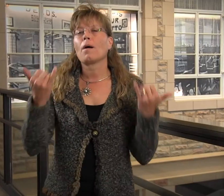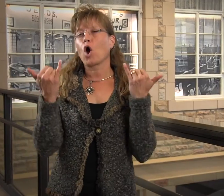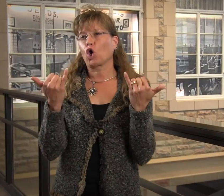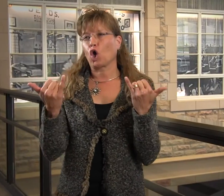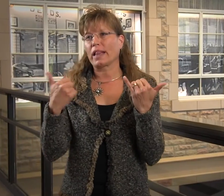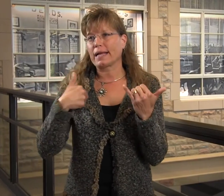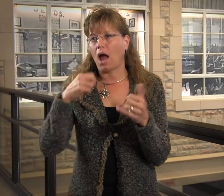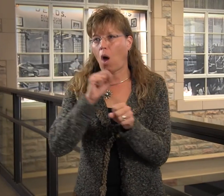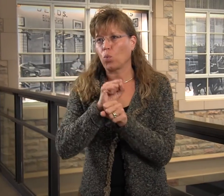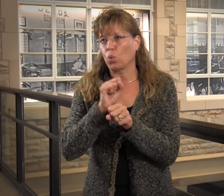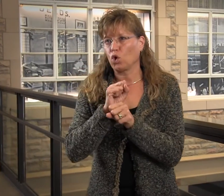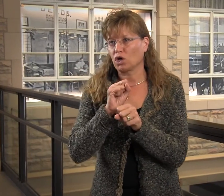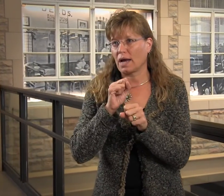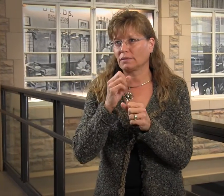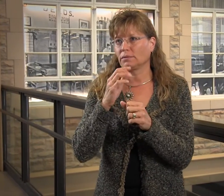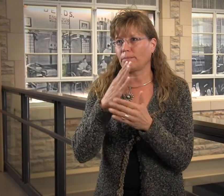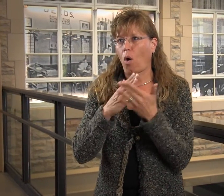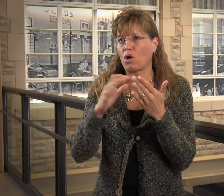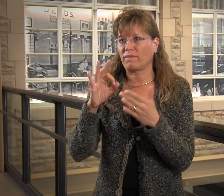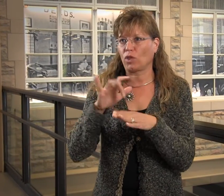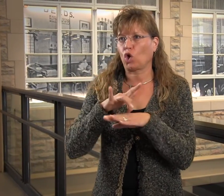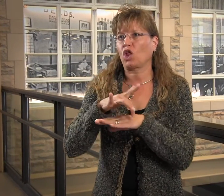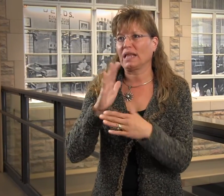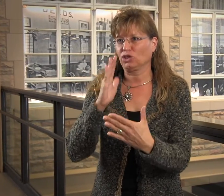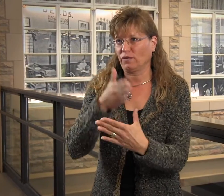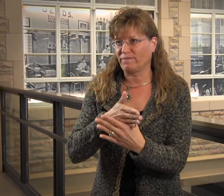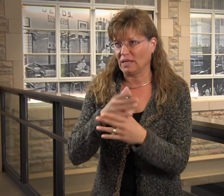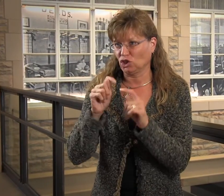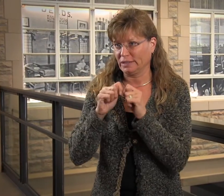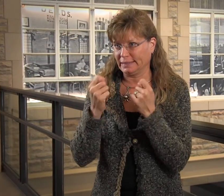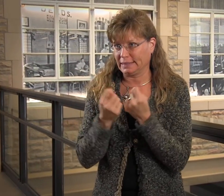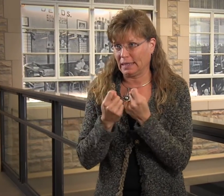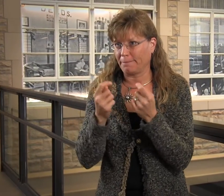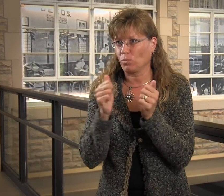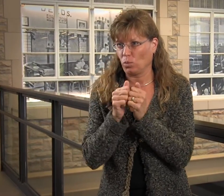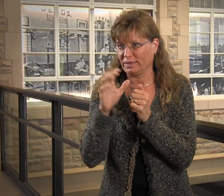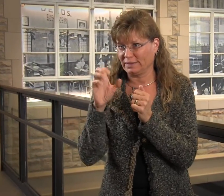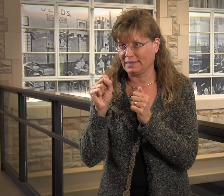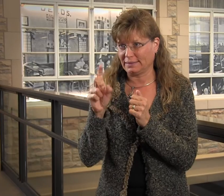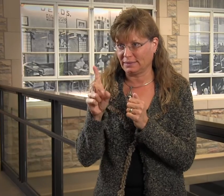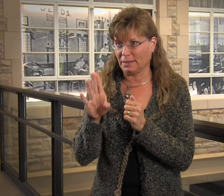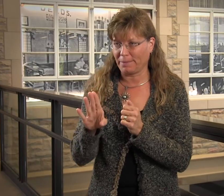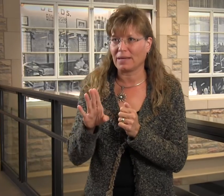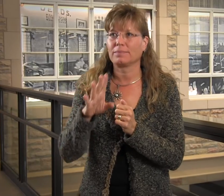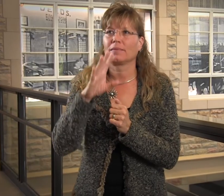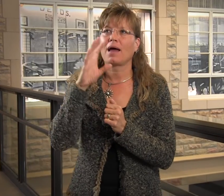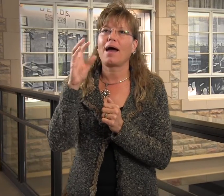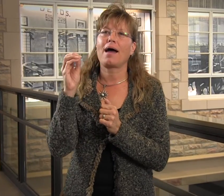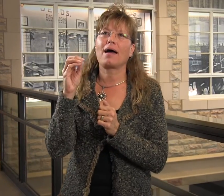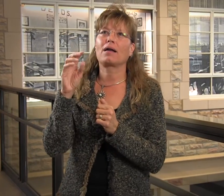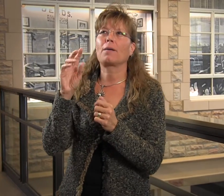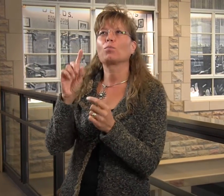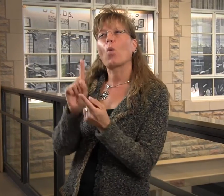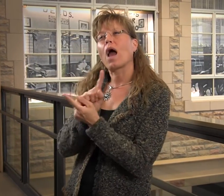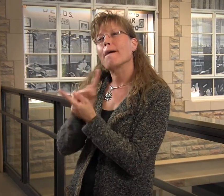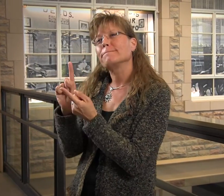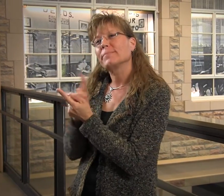Currently, I work as part of the Early Intervention Team at the Colorado School for the Deaf and the Blind.